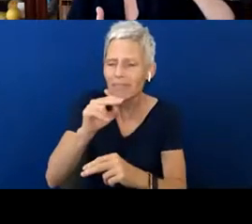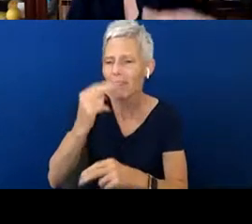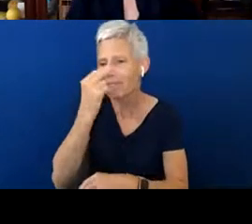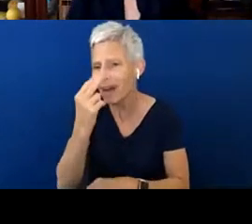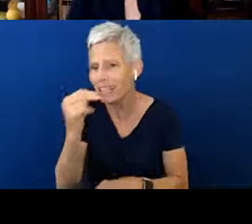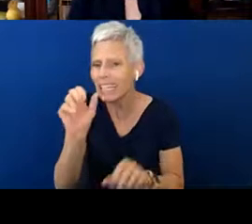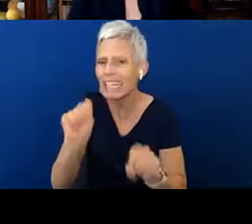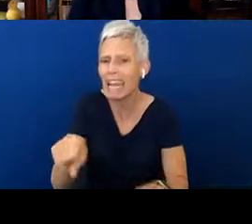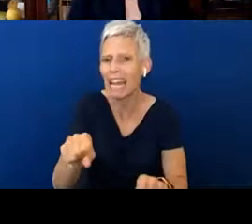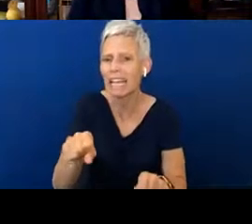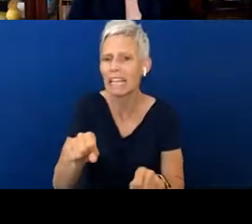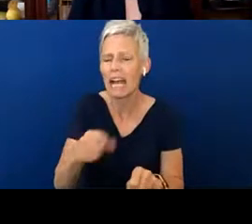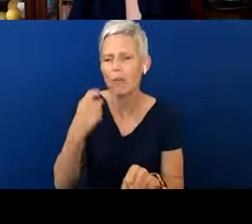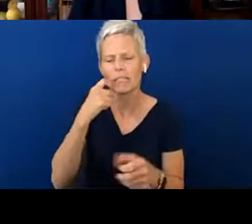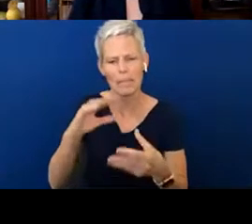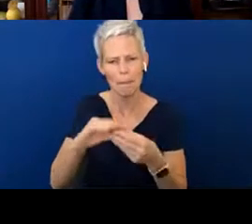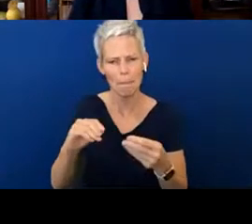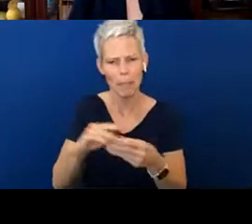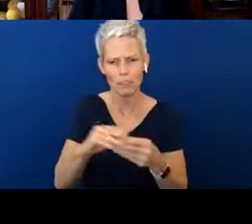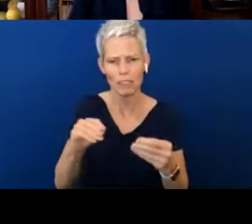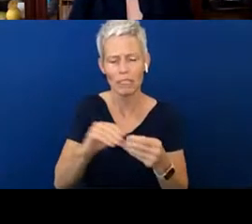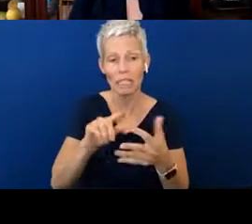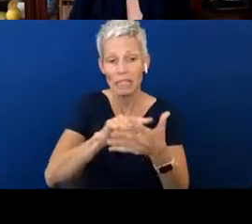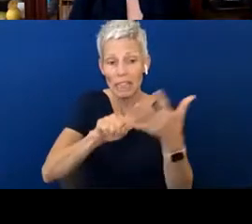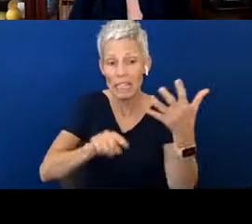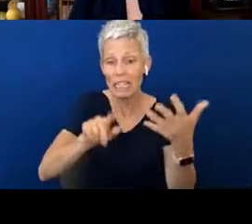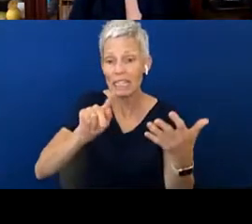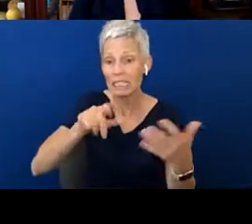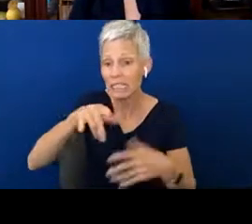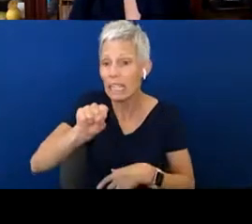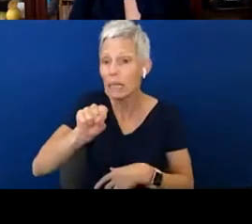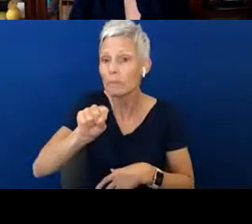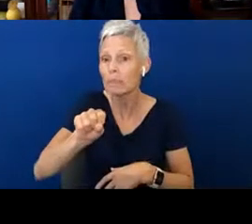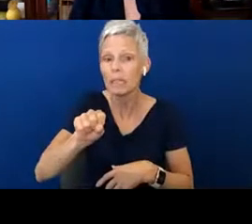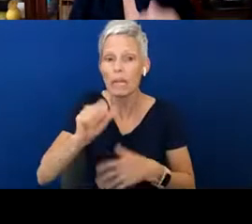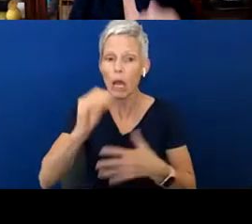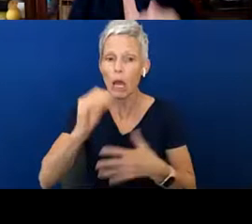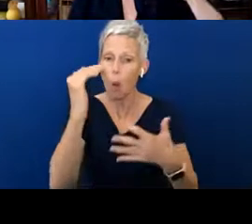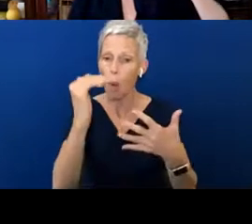how I mentioned that these tips on these sheets are not in any particular order. They don't tell